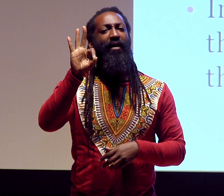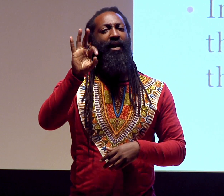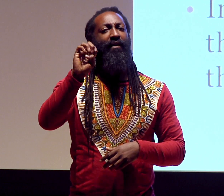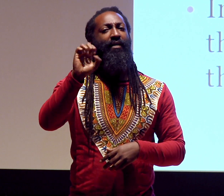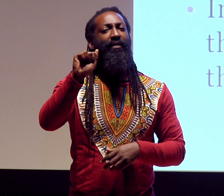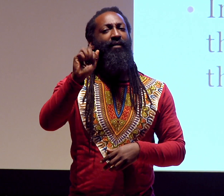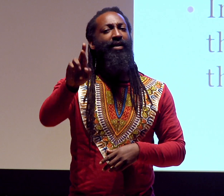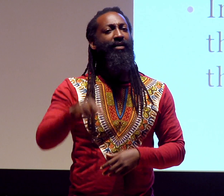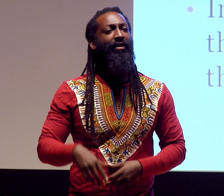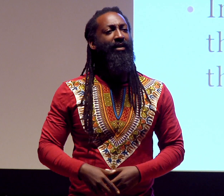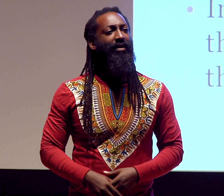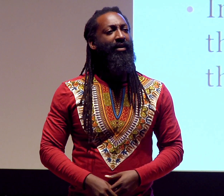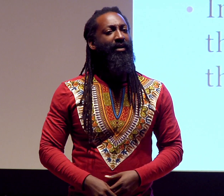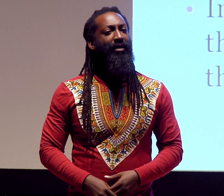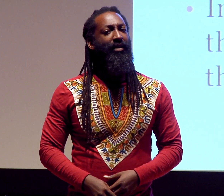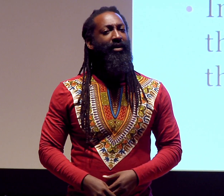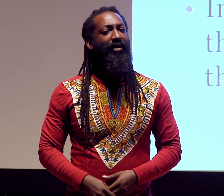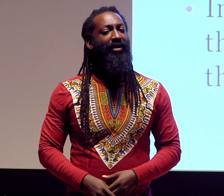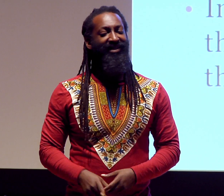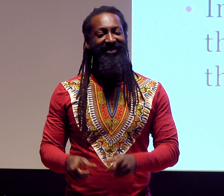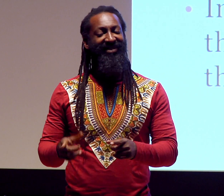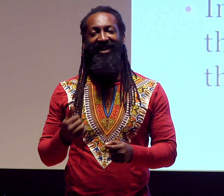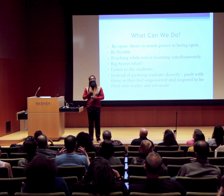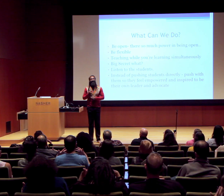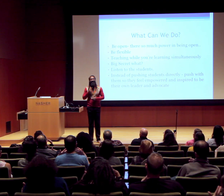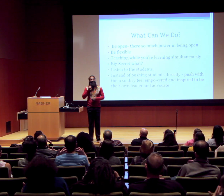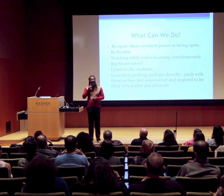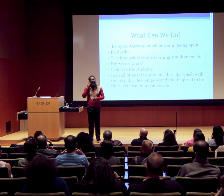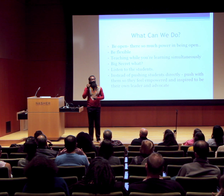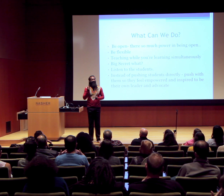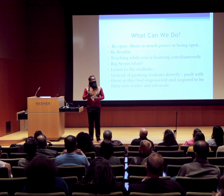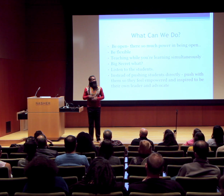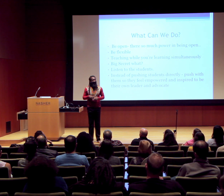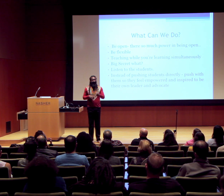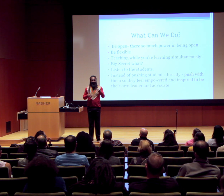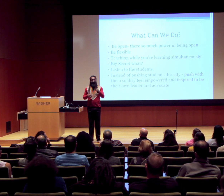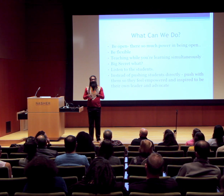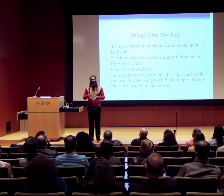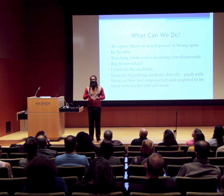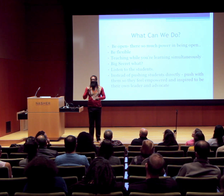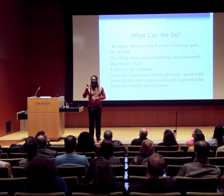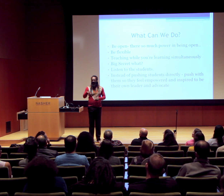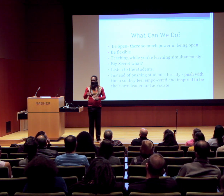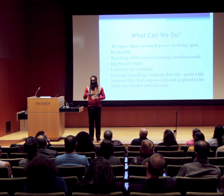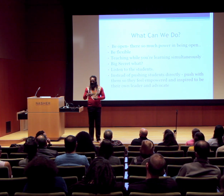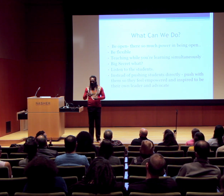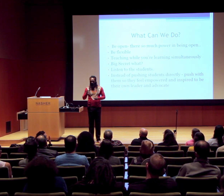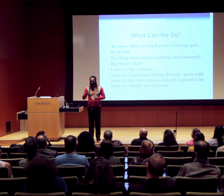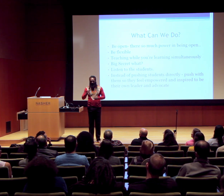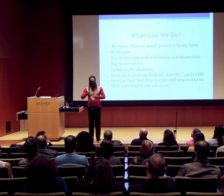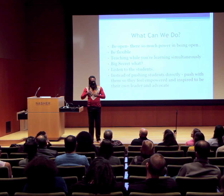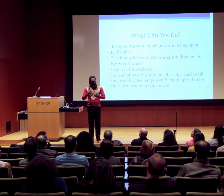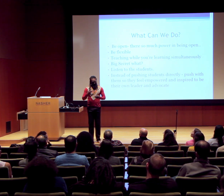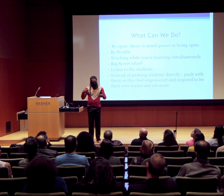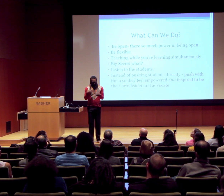So what do you think the sign is for fear? Remember? What’s the sign for fear?